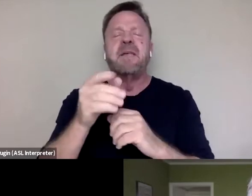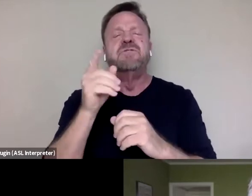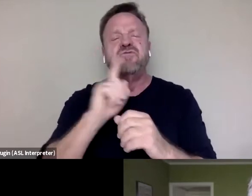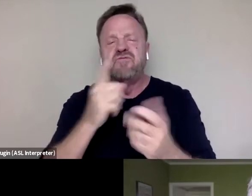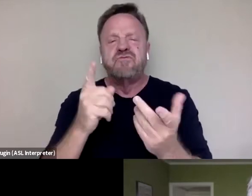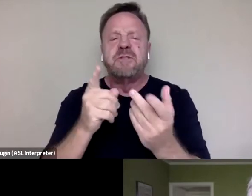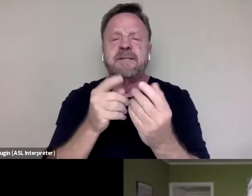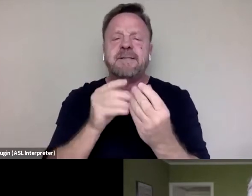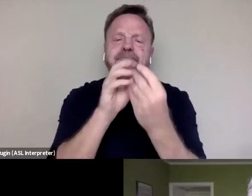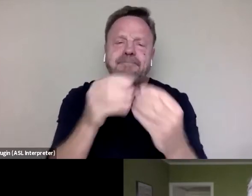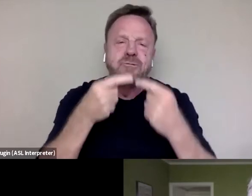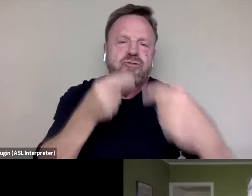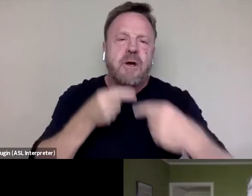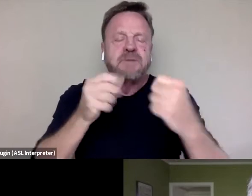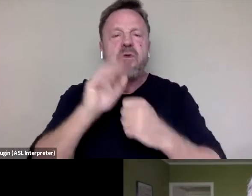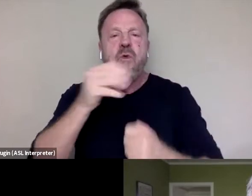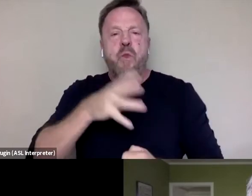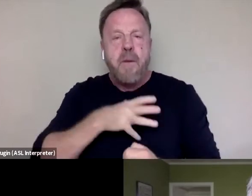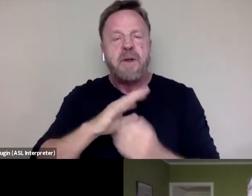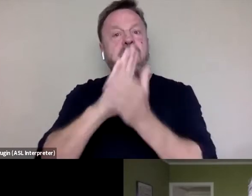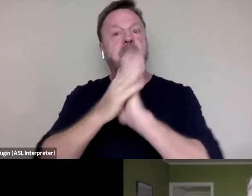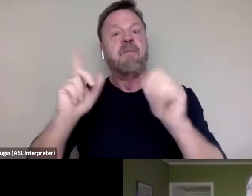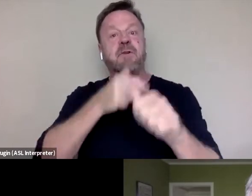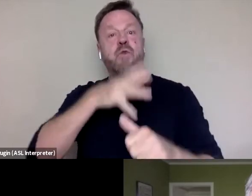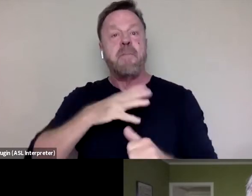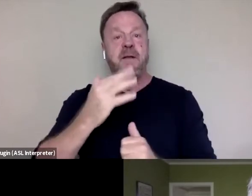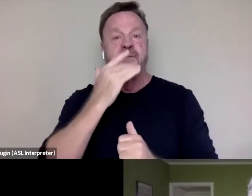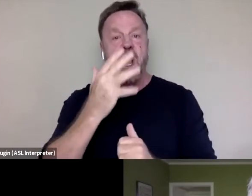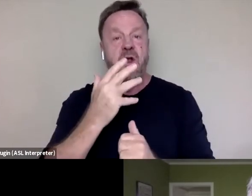the first woman of color in the wake of the Me Too movement,